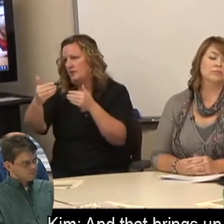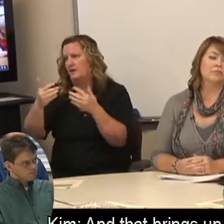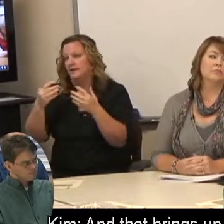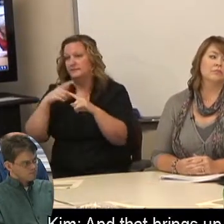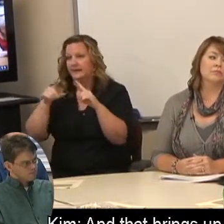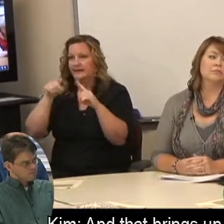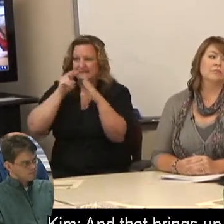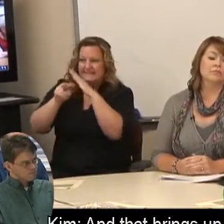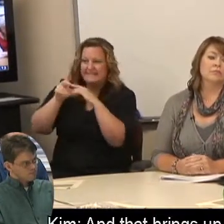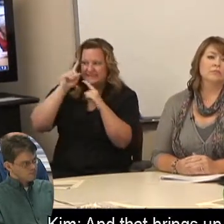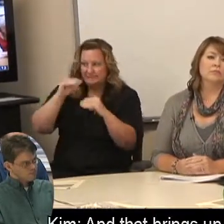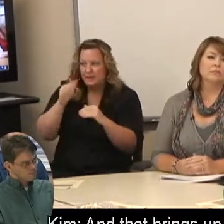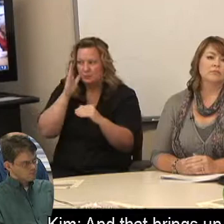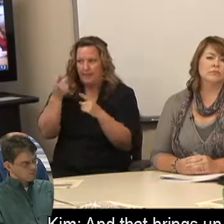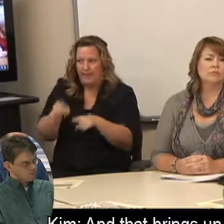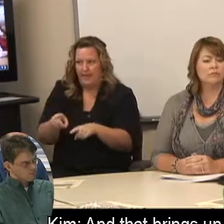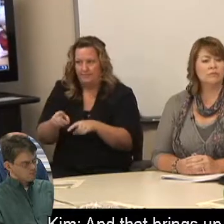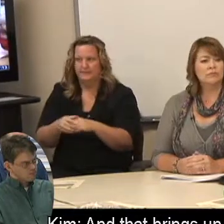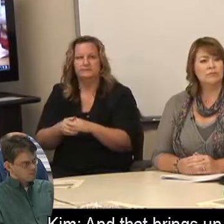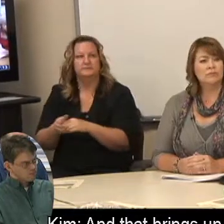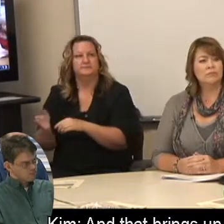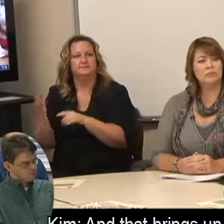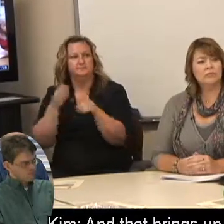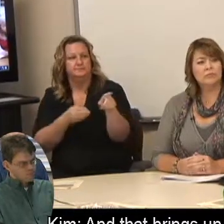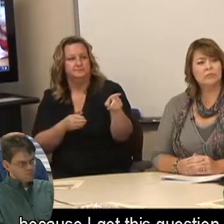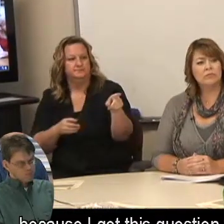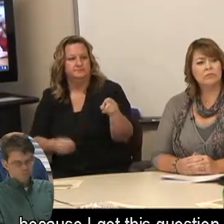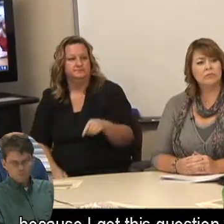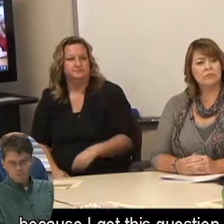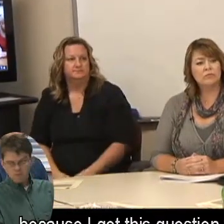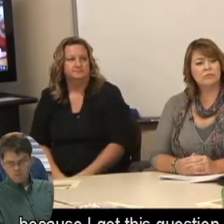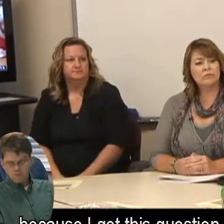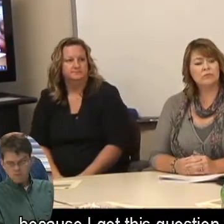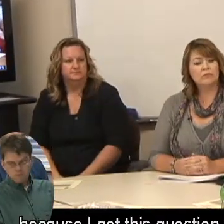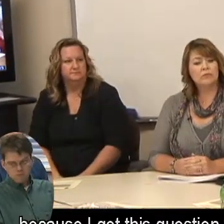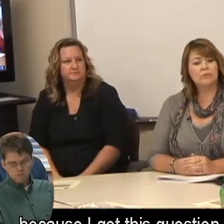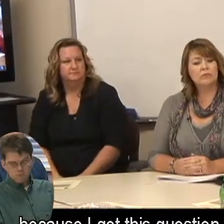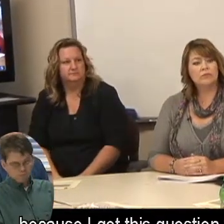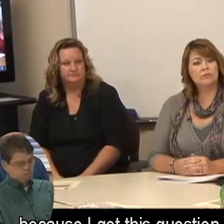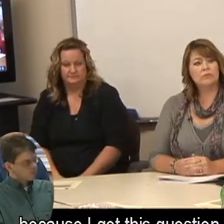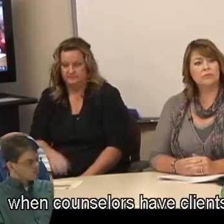Kim: And that brings up a point, because I get this question all the time,